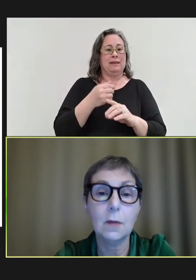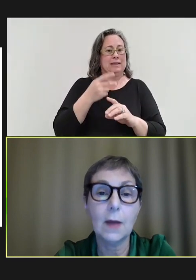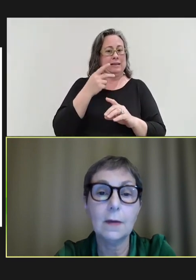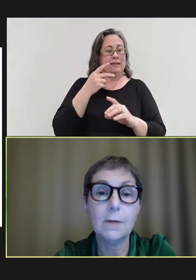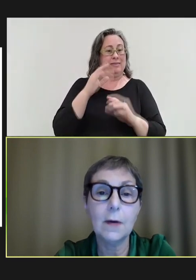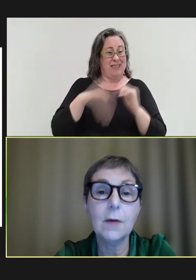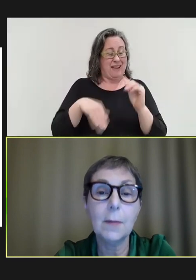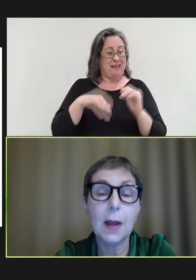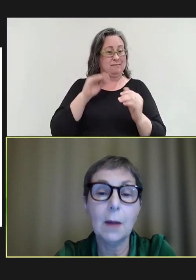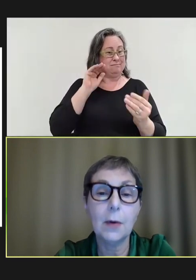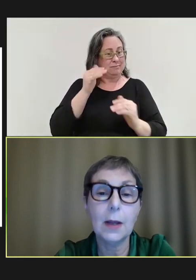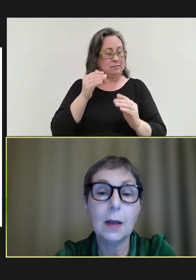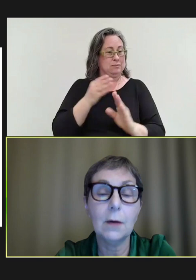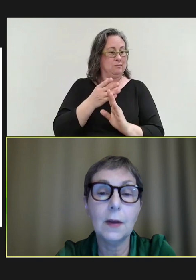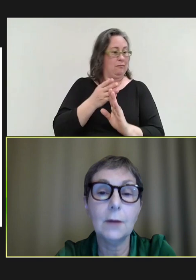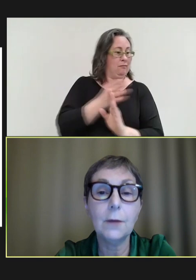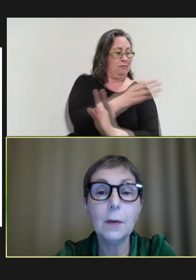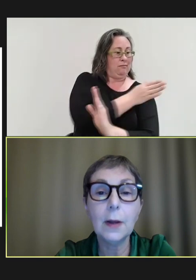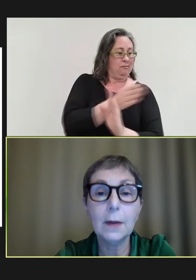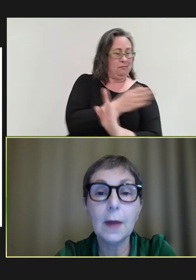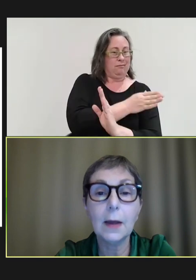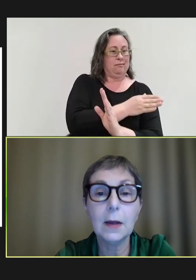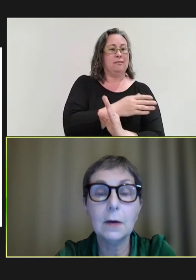we had this very, very big outbreak year. And then following that year,